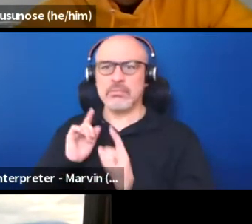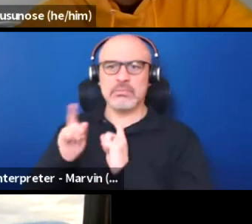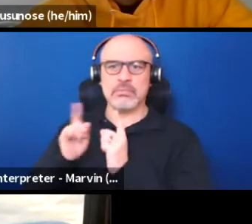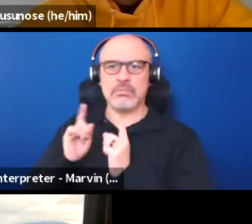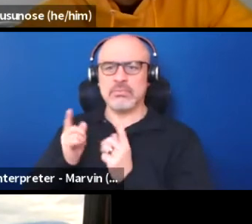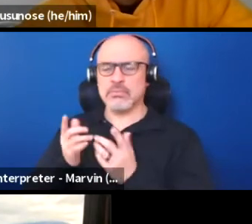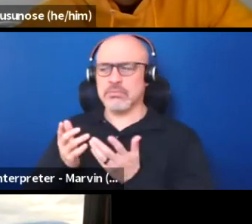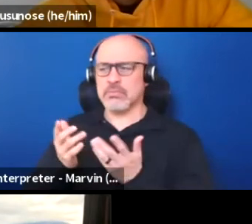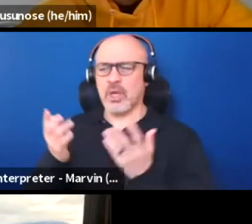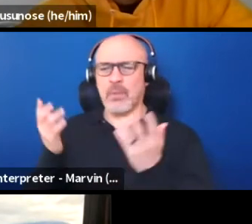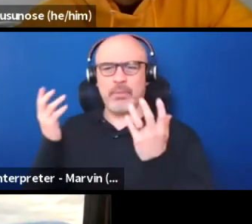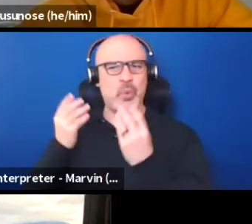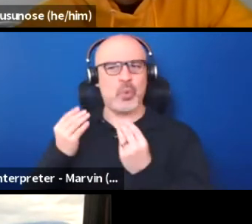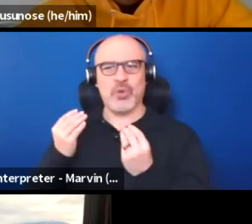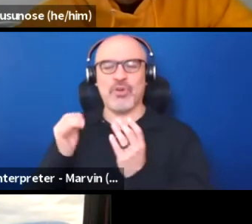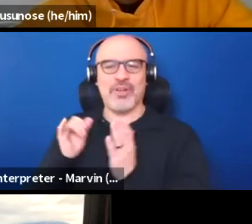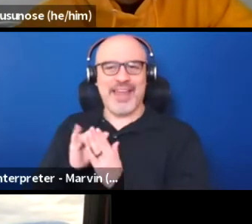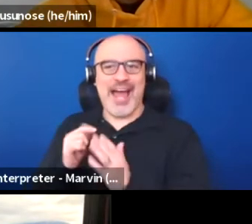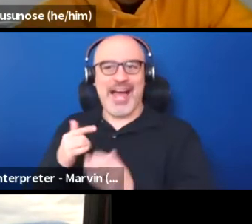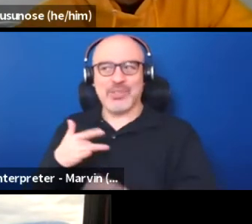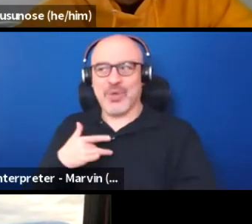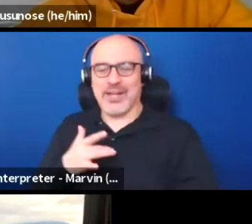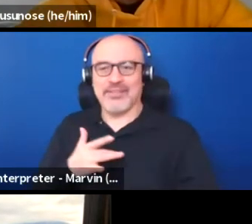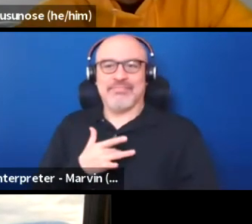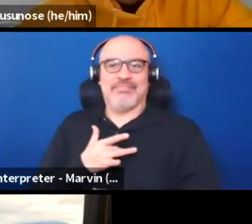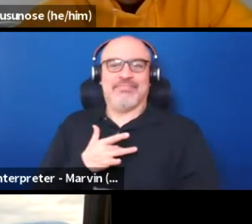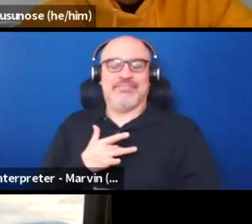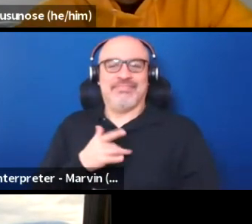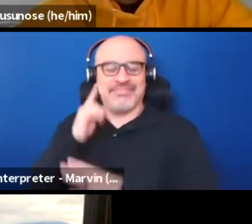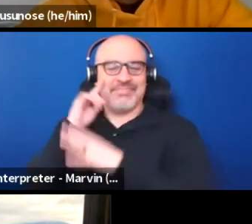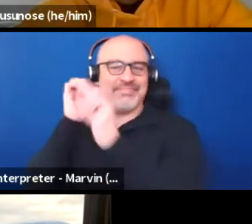And that is what I still hold as a vision of what can be possible.